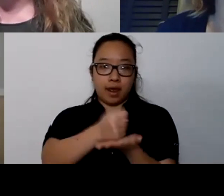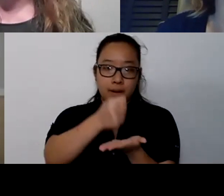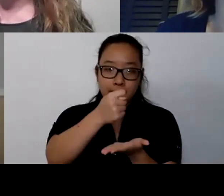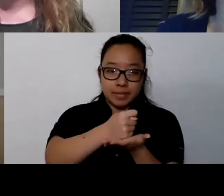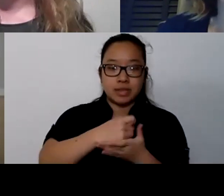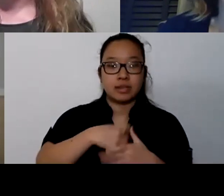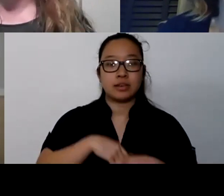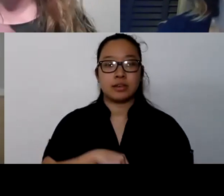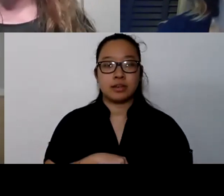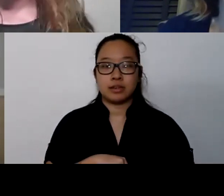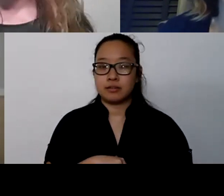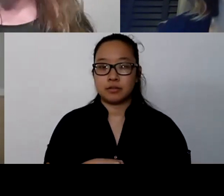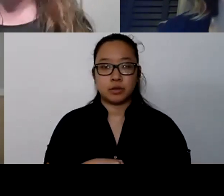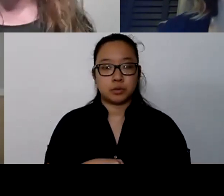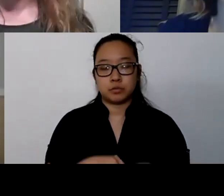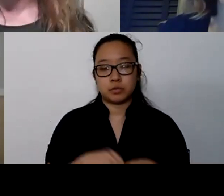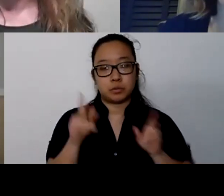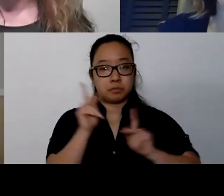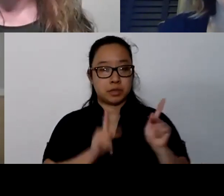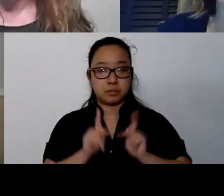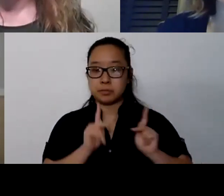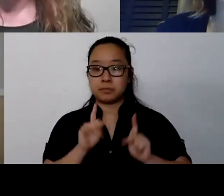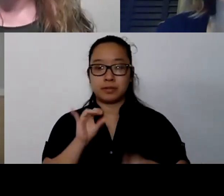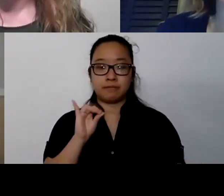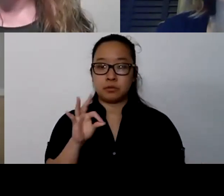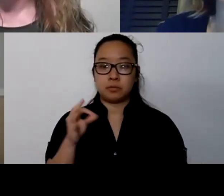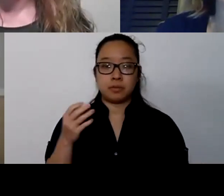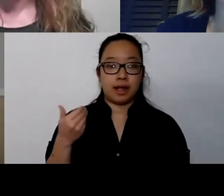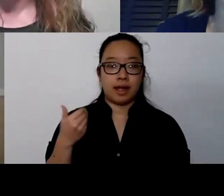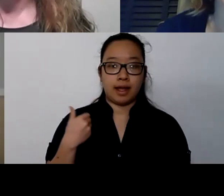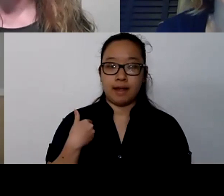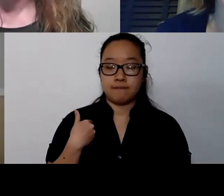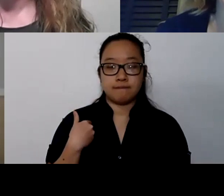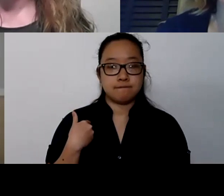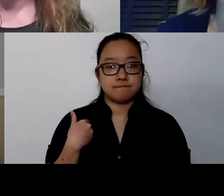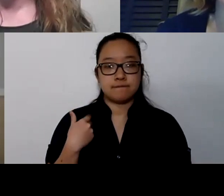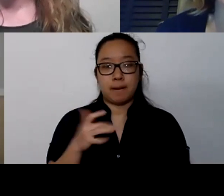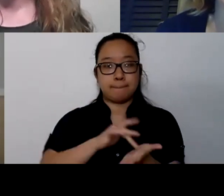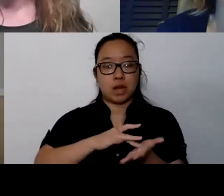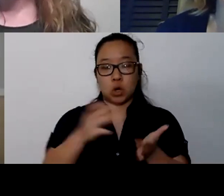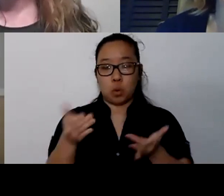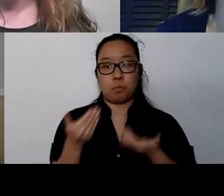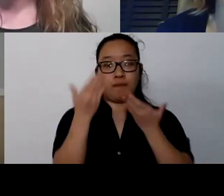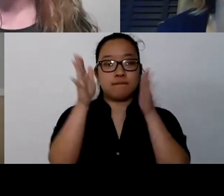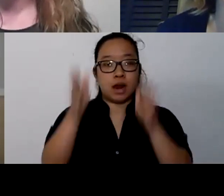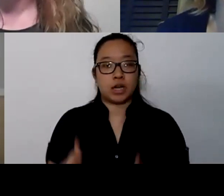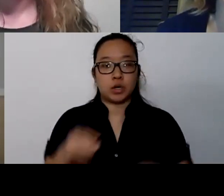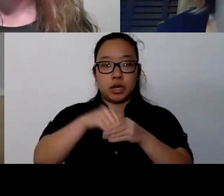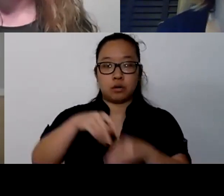So folks, if you have a medical provider at Providence, you could talk to them about possibly seeing